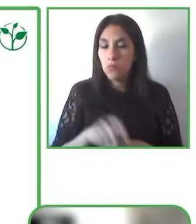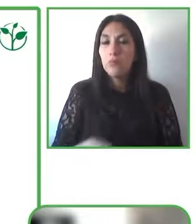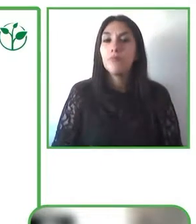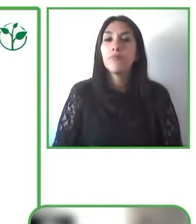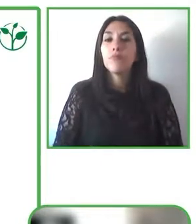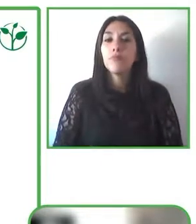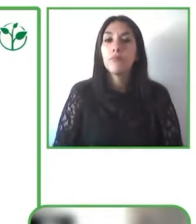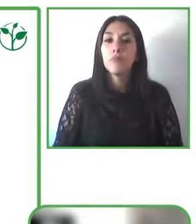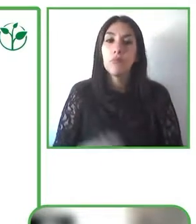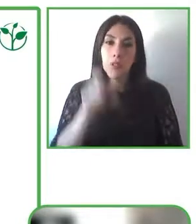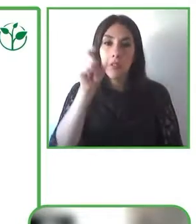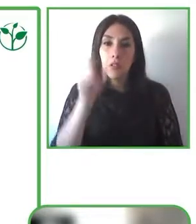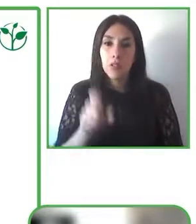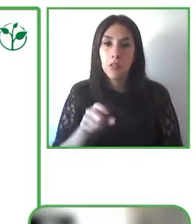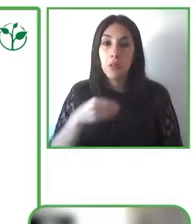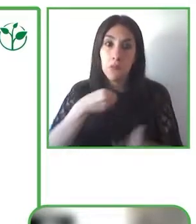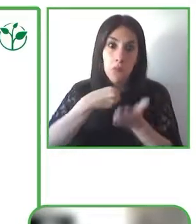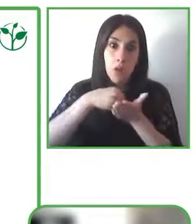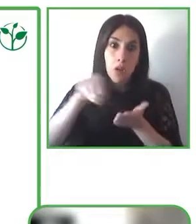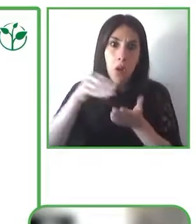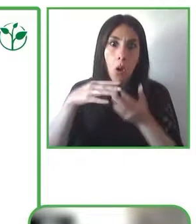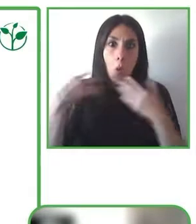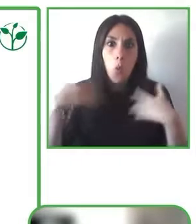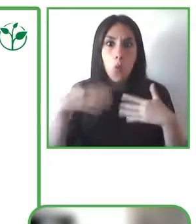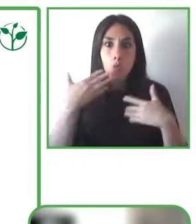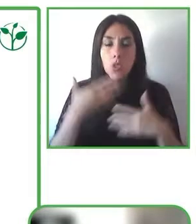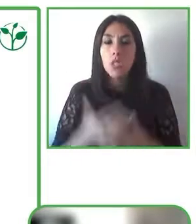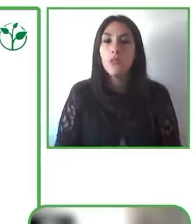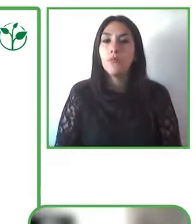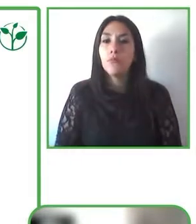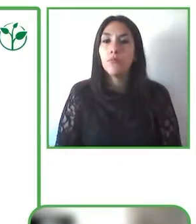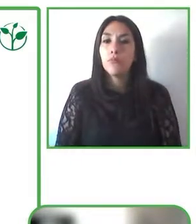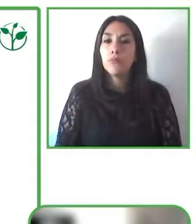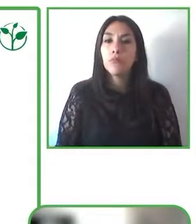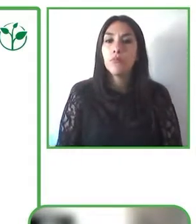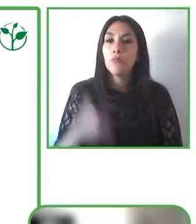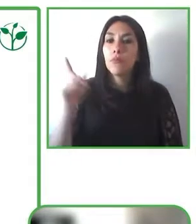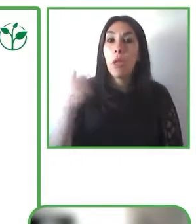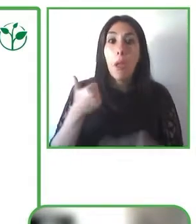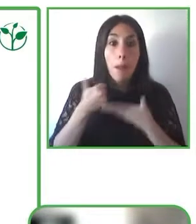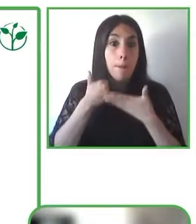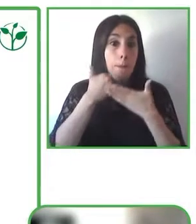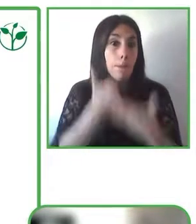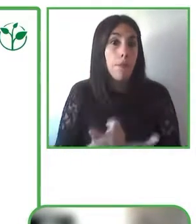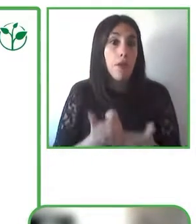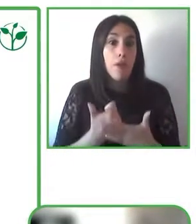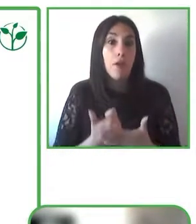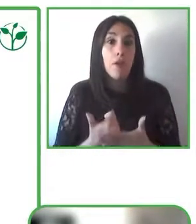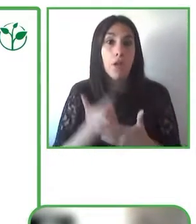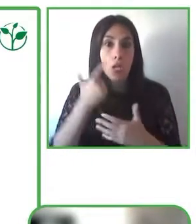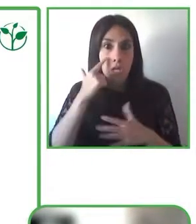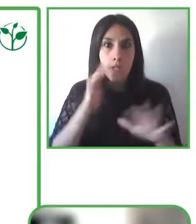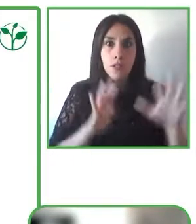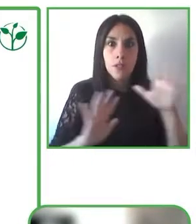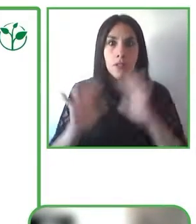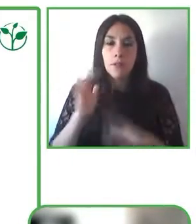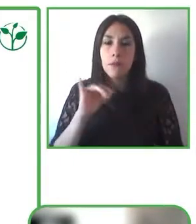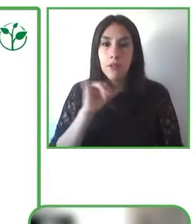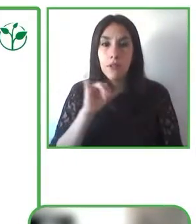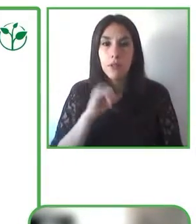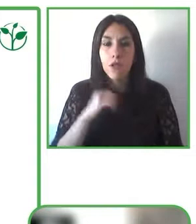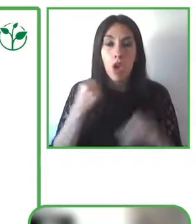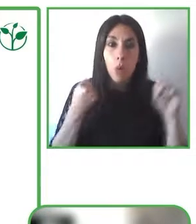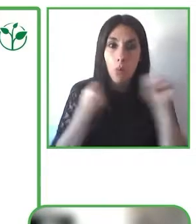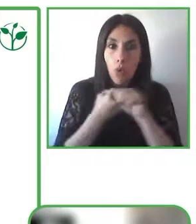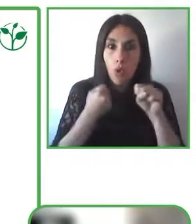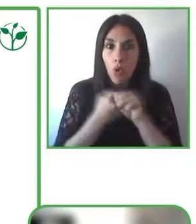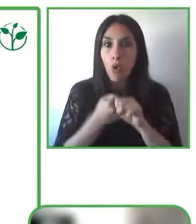assisting those with particular needs it also extends to user organizations so organizations